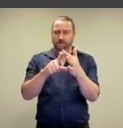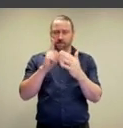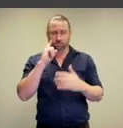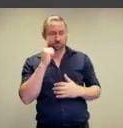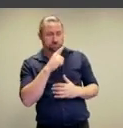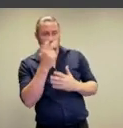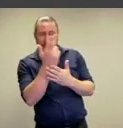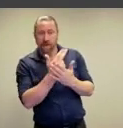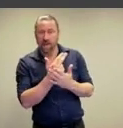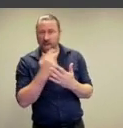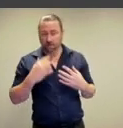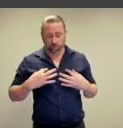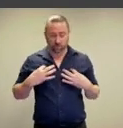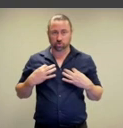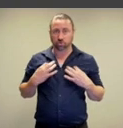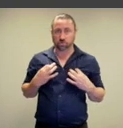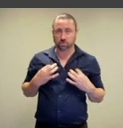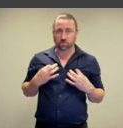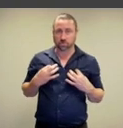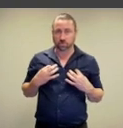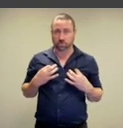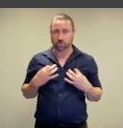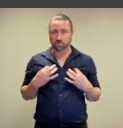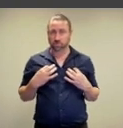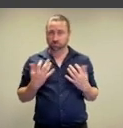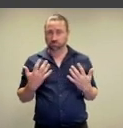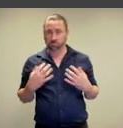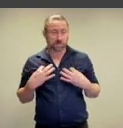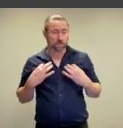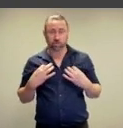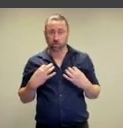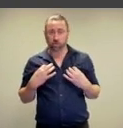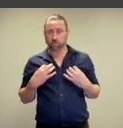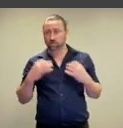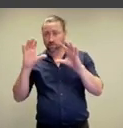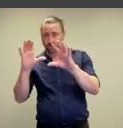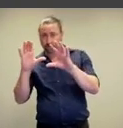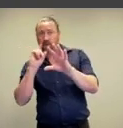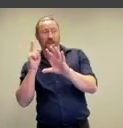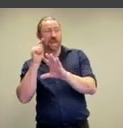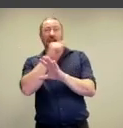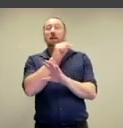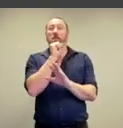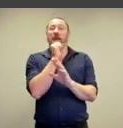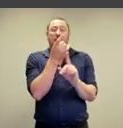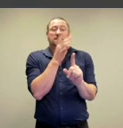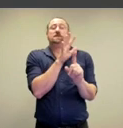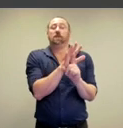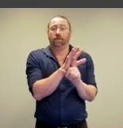race. So we see his artwork which is a t-shirt